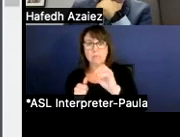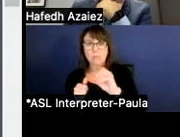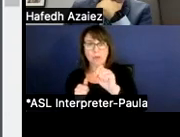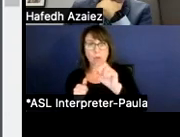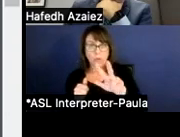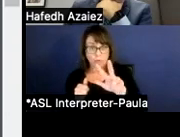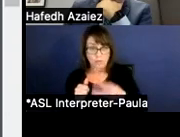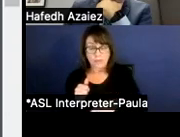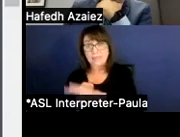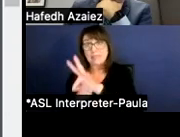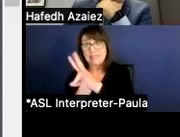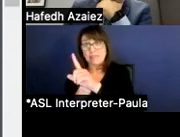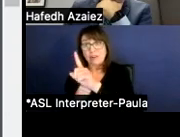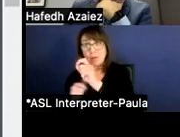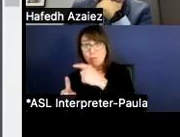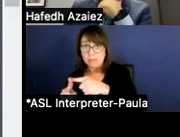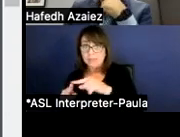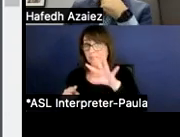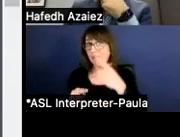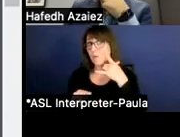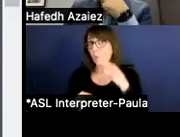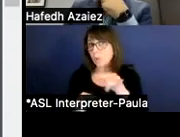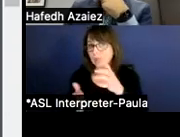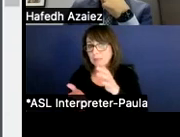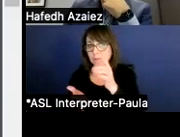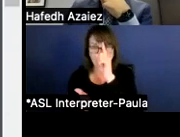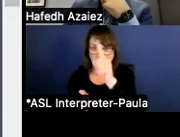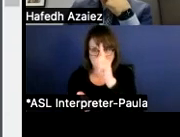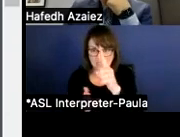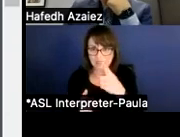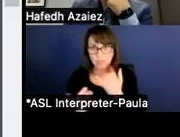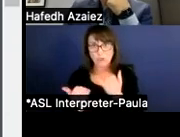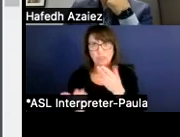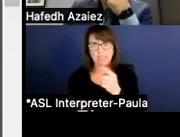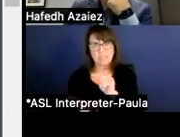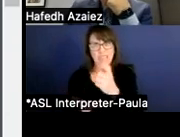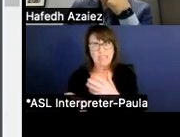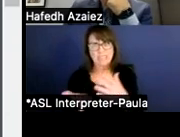plus the five golden pennies at current tax collection will be about 475 million.